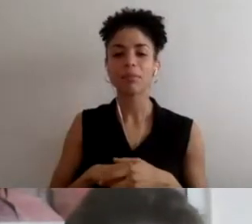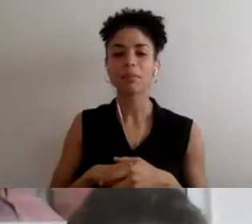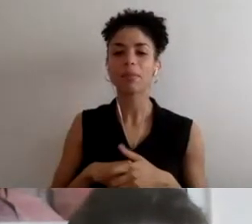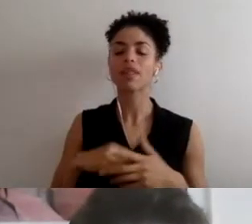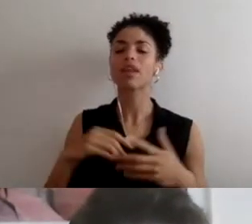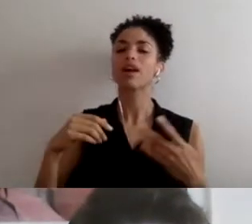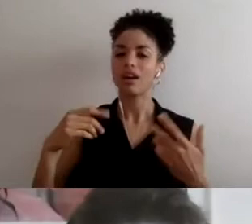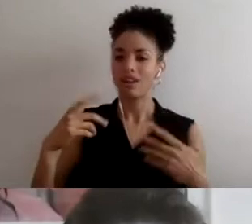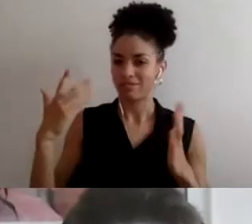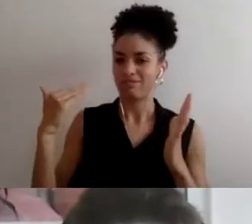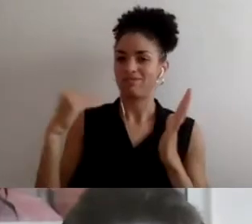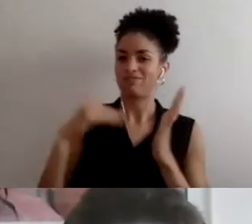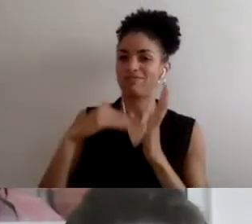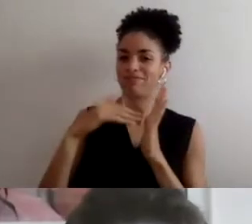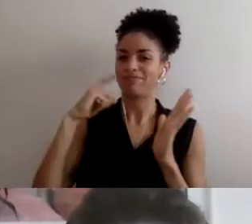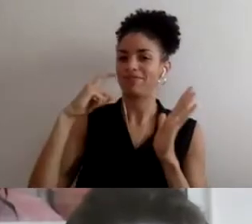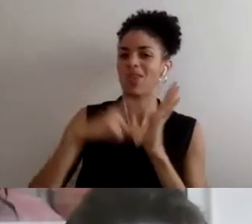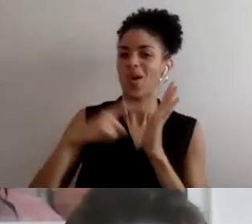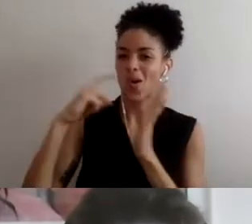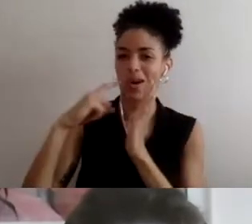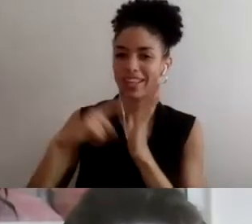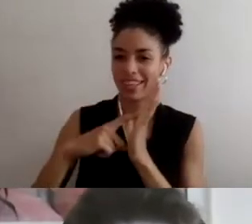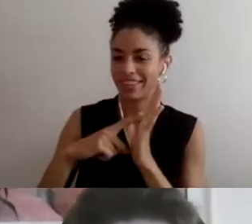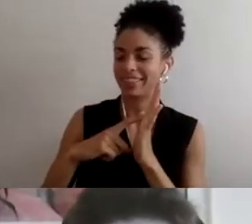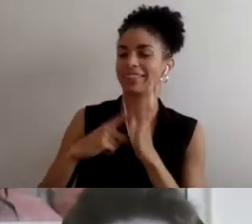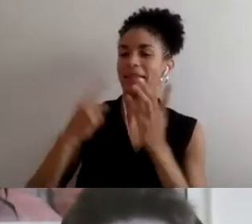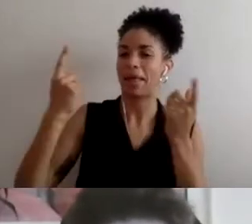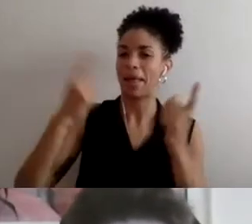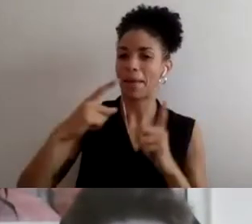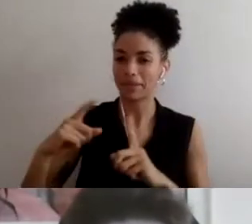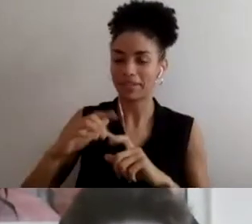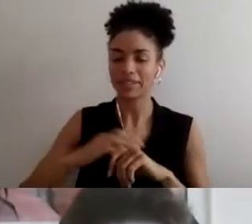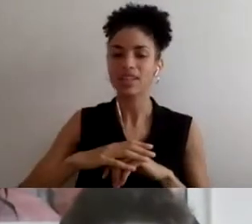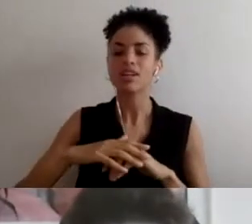cultural institutions these days. And I want to talk a little bit–we don't have